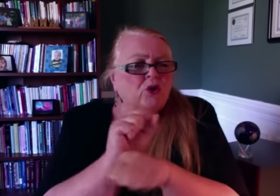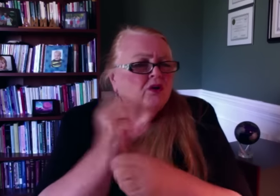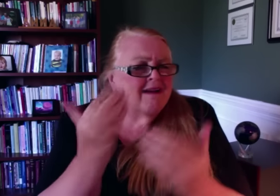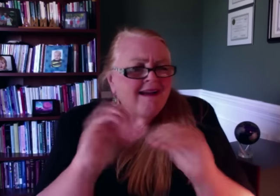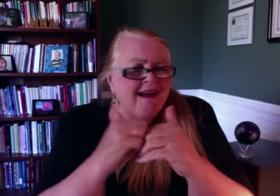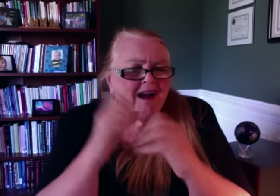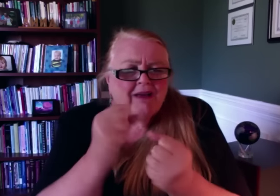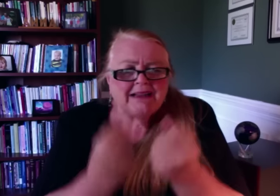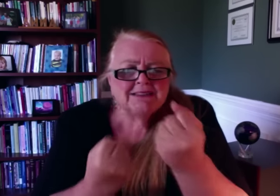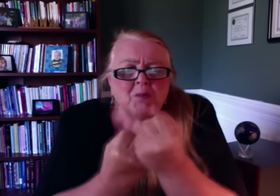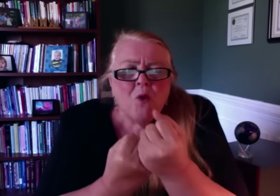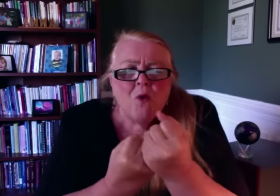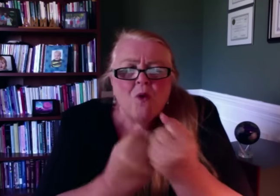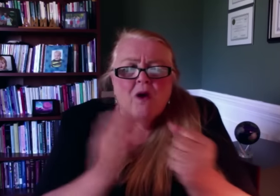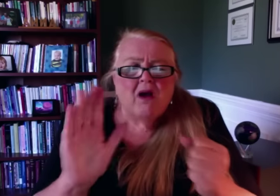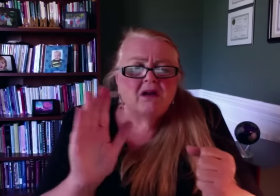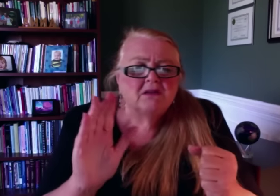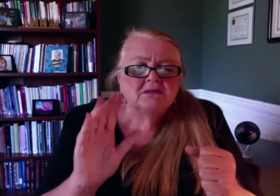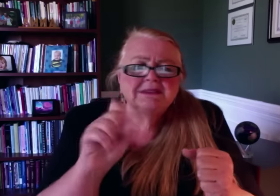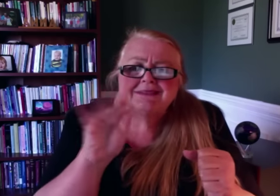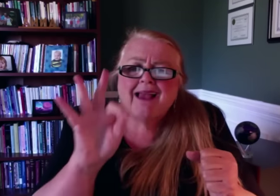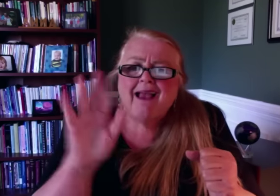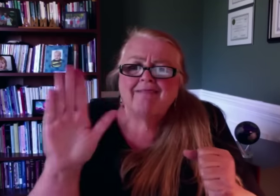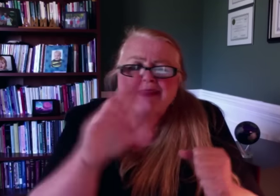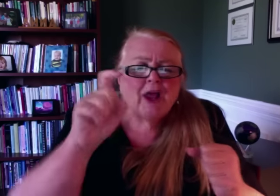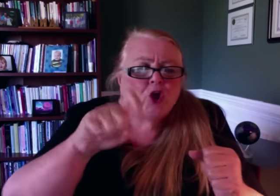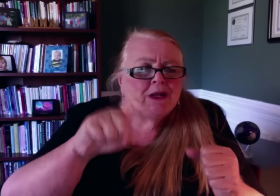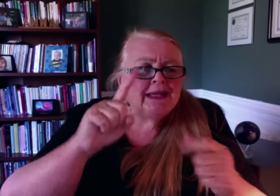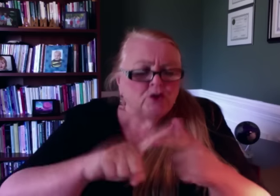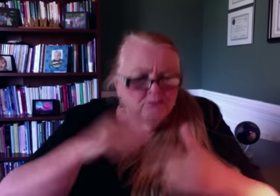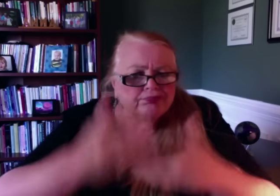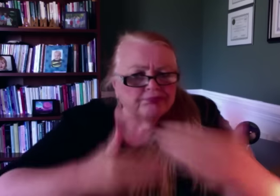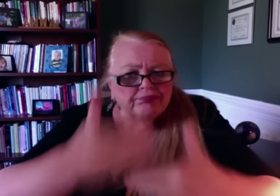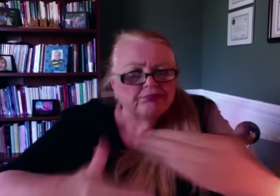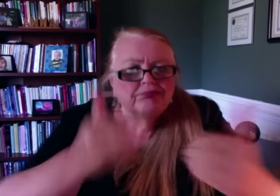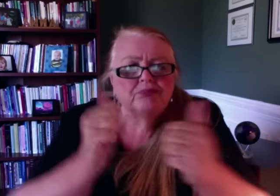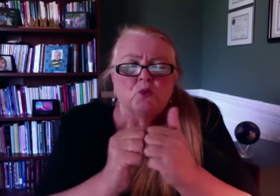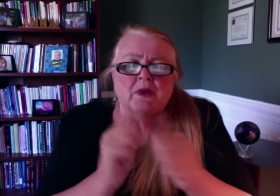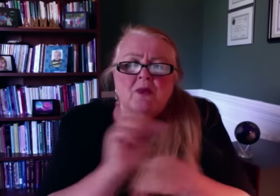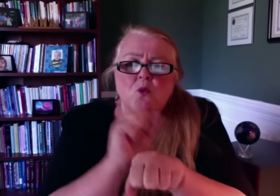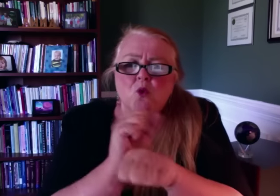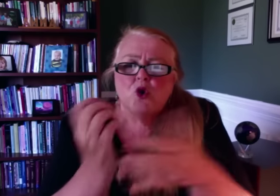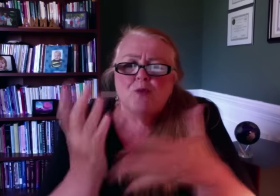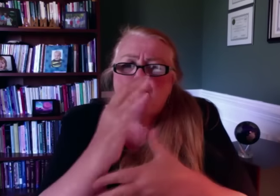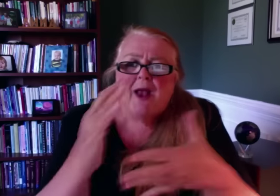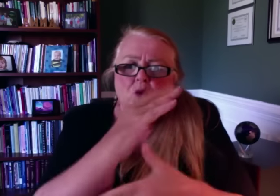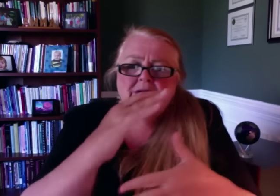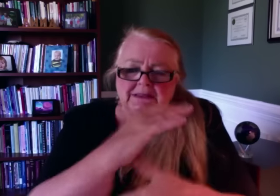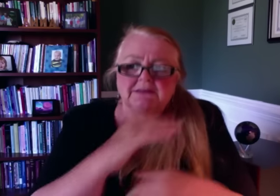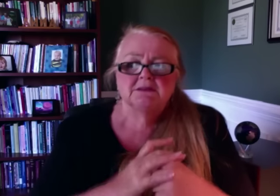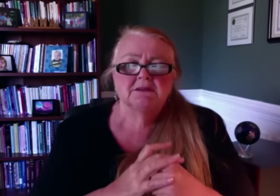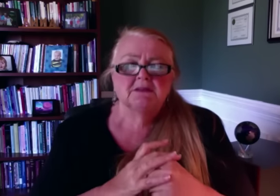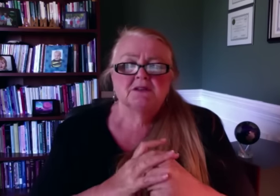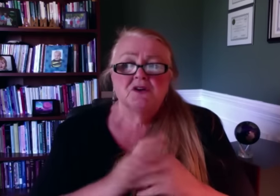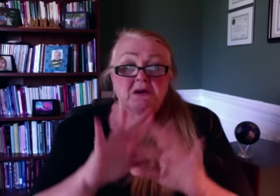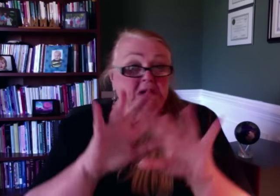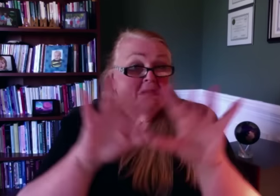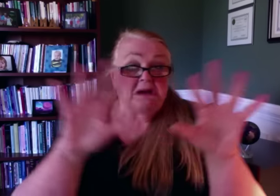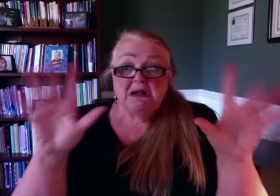studying what the staff need in order to get their work done according to priorities.